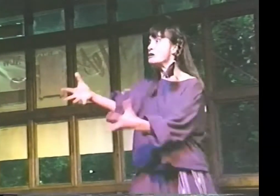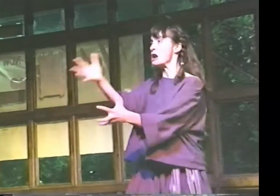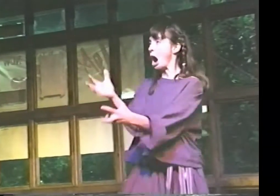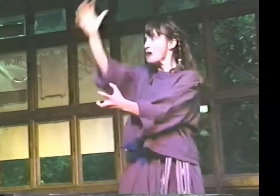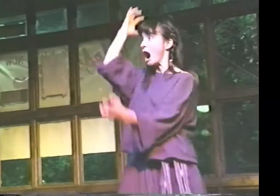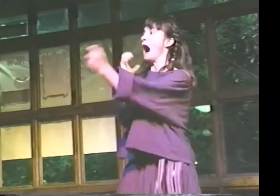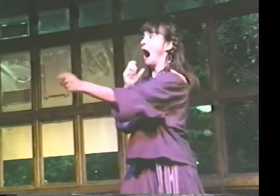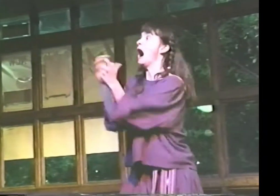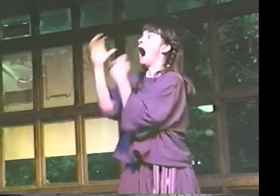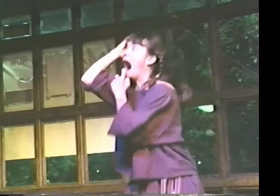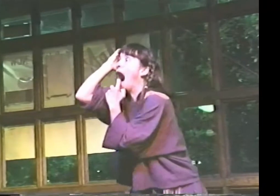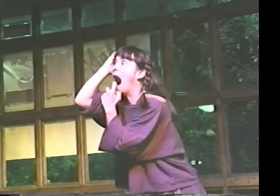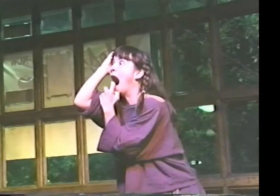[IMITATES GASPING]